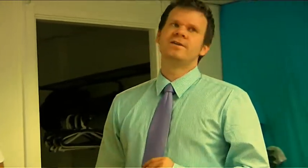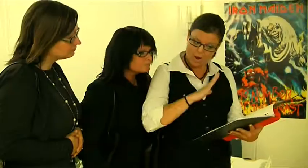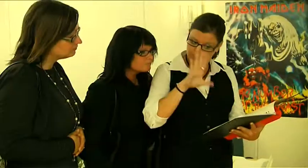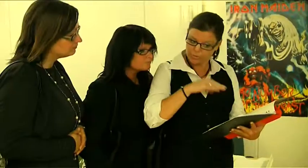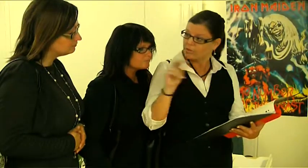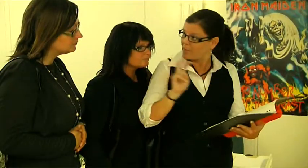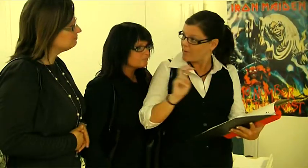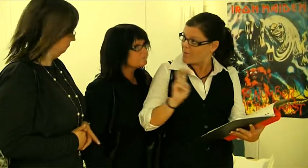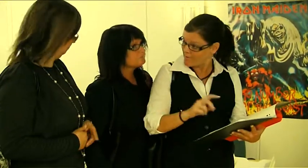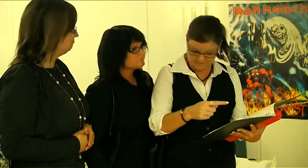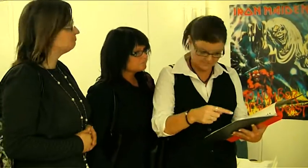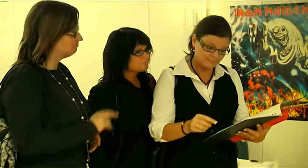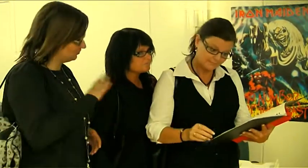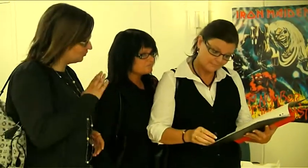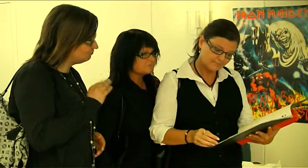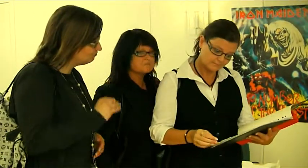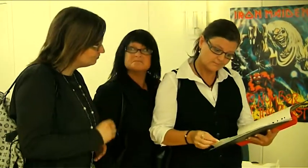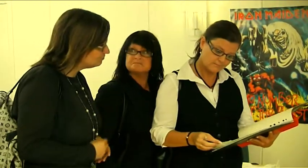They have budgeting control. - Yes they have.